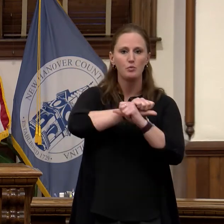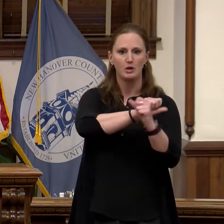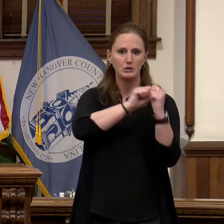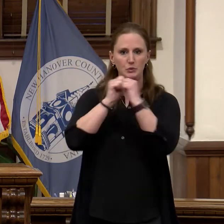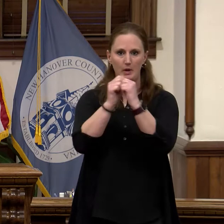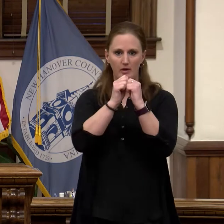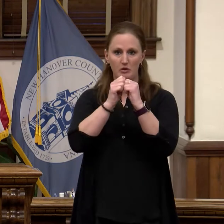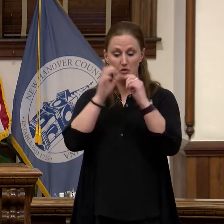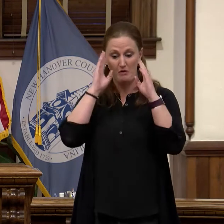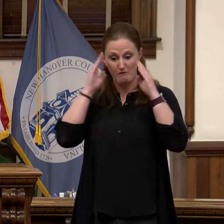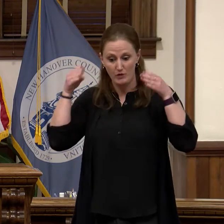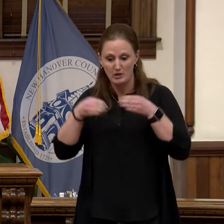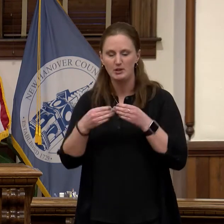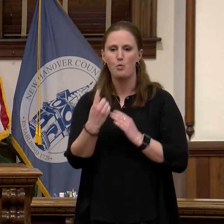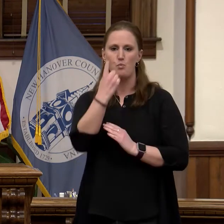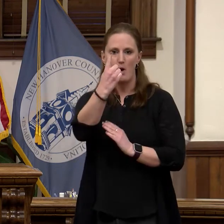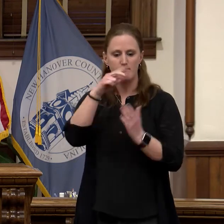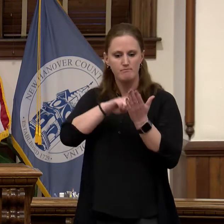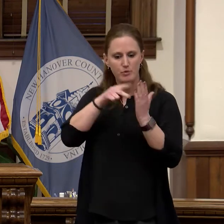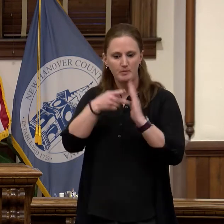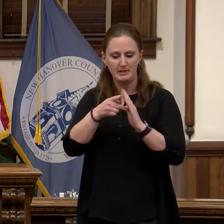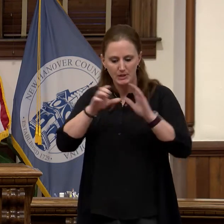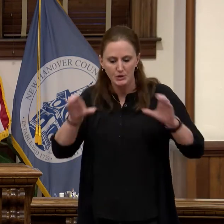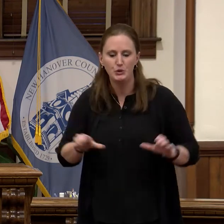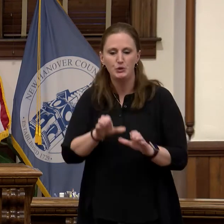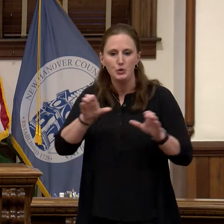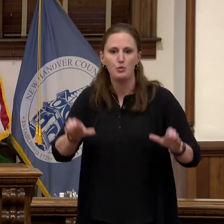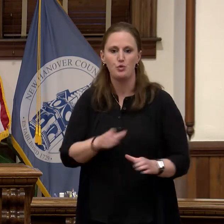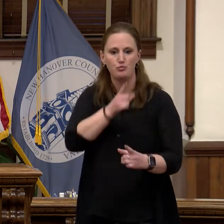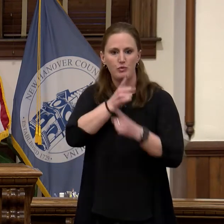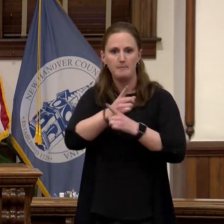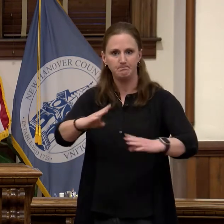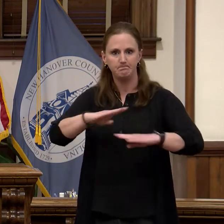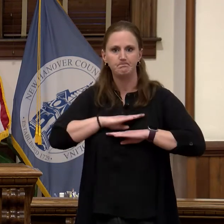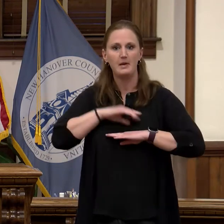common purpose and do what is right for this county and the people who live and